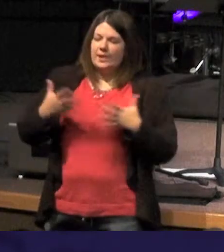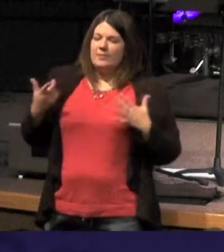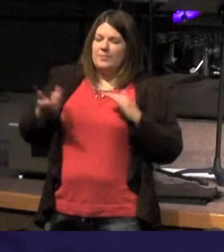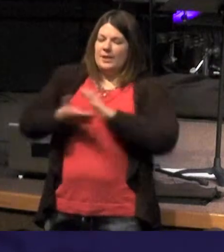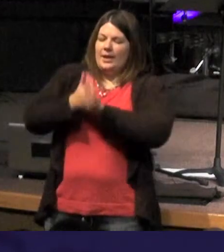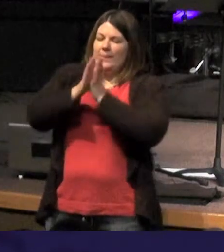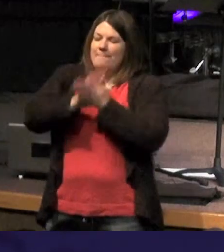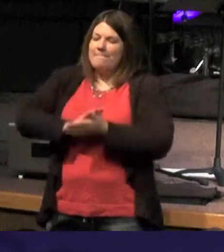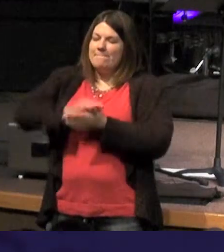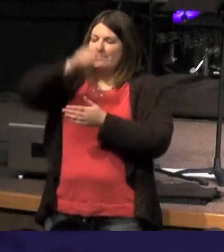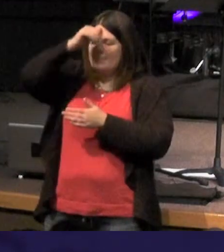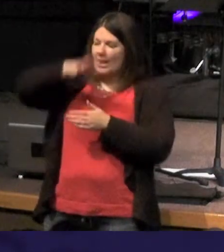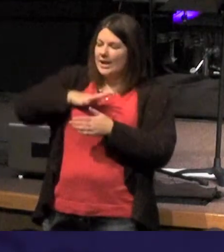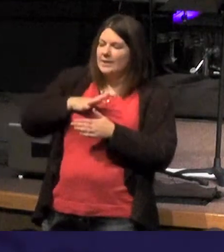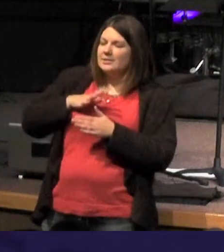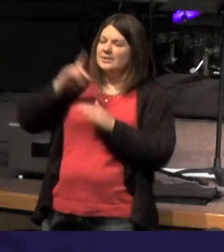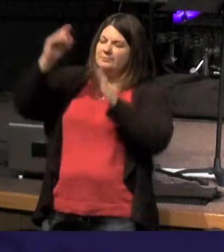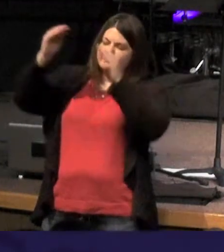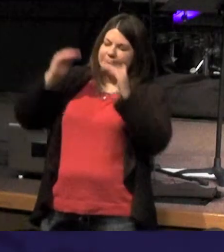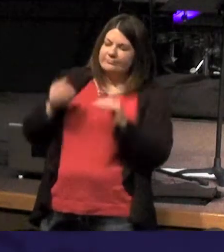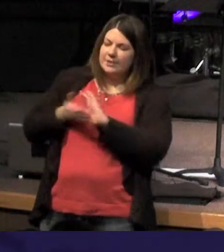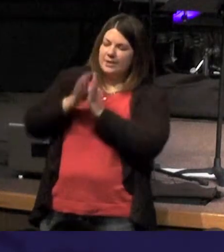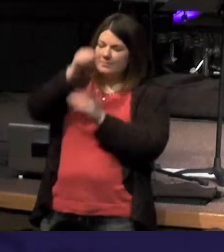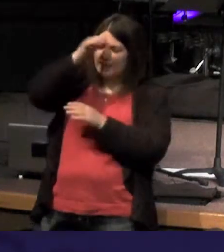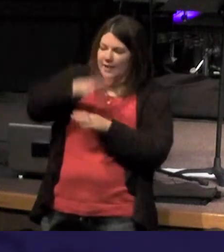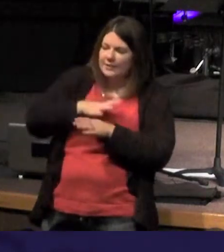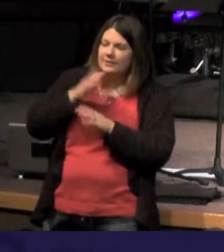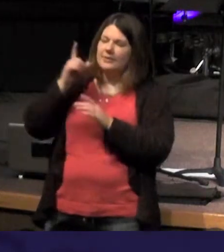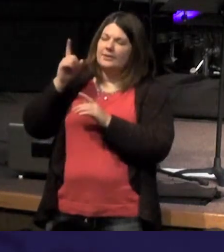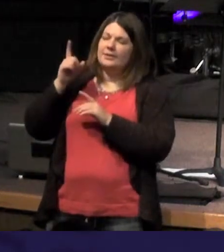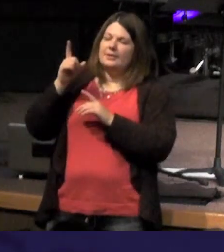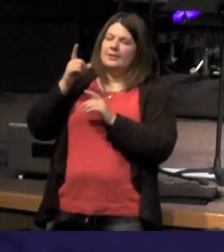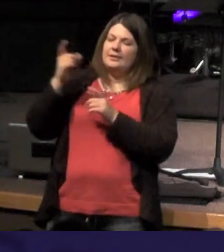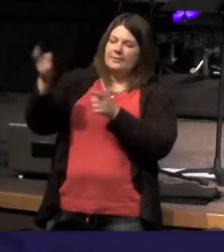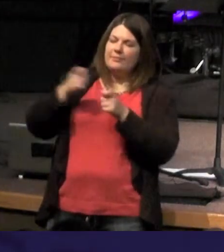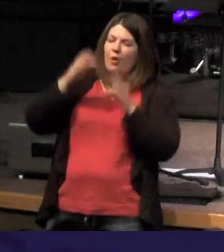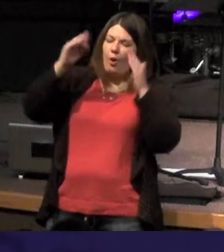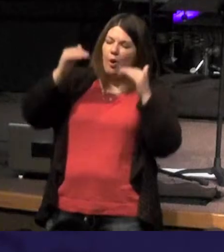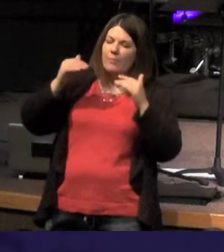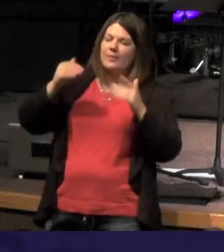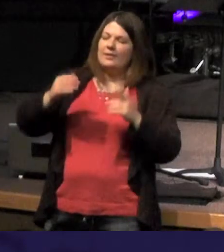to bring hope bring light to bring life